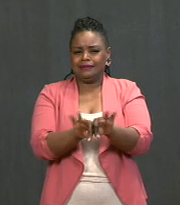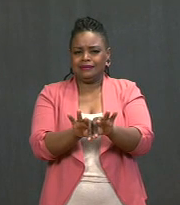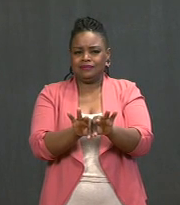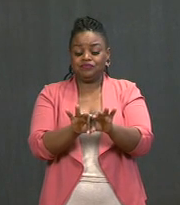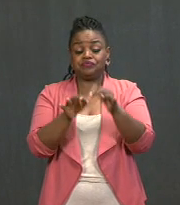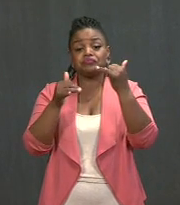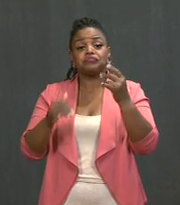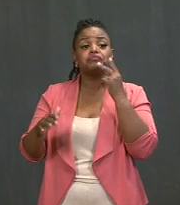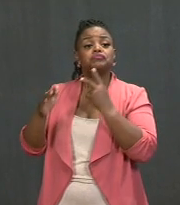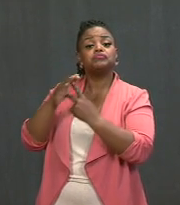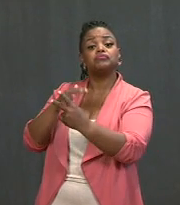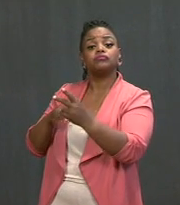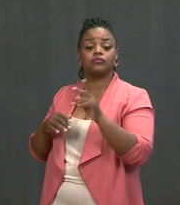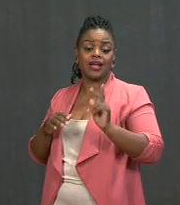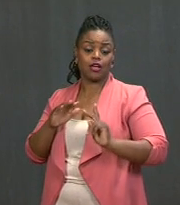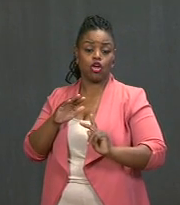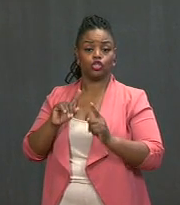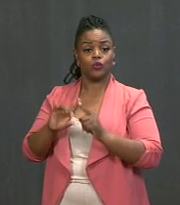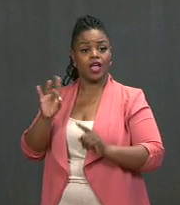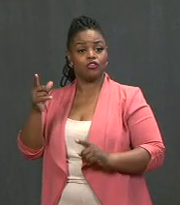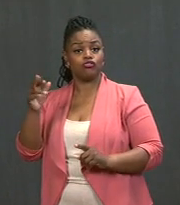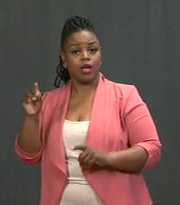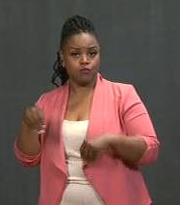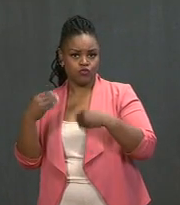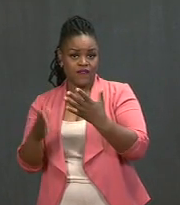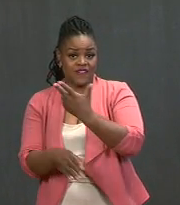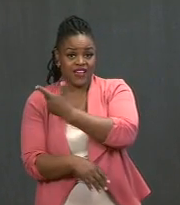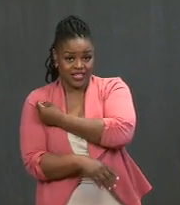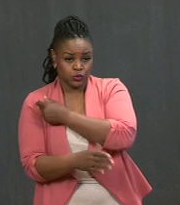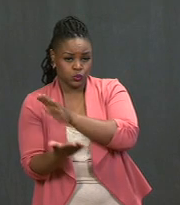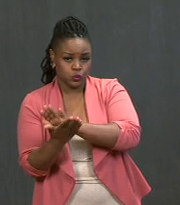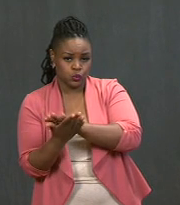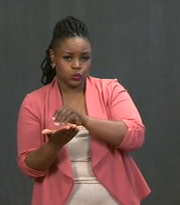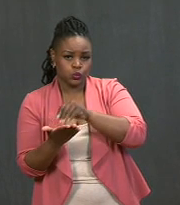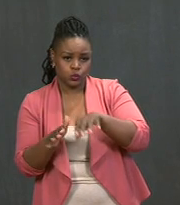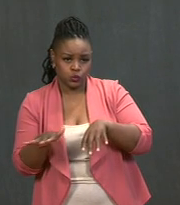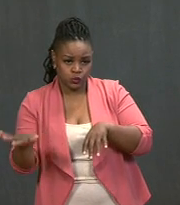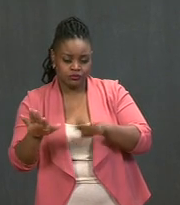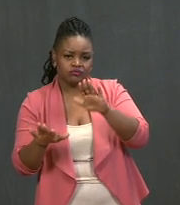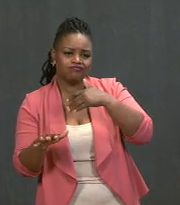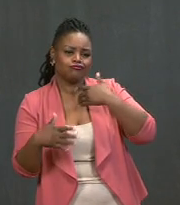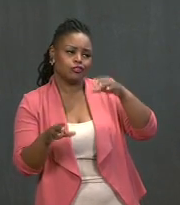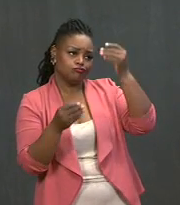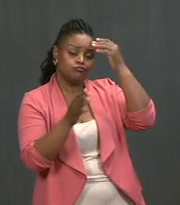I directed states in early March to make educators and children [sic] --